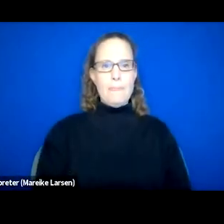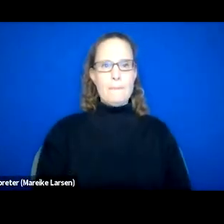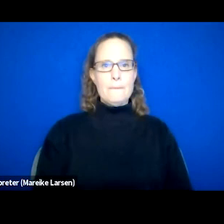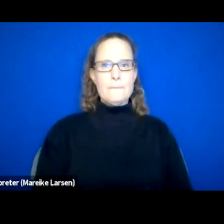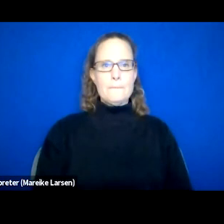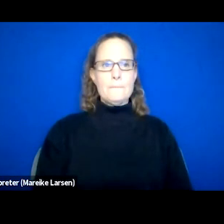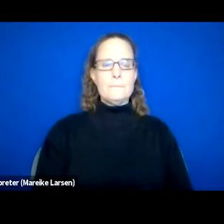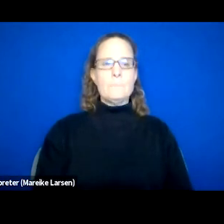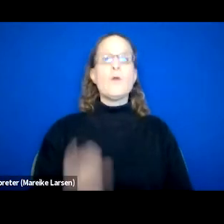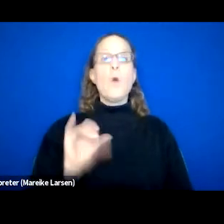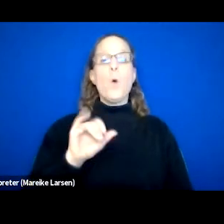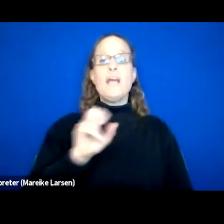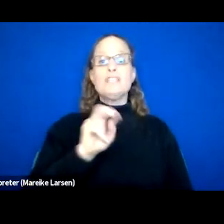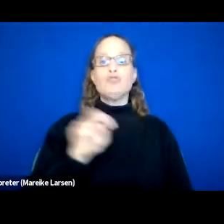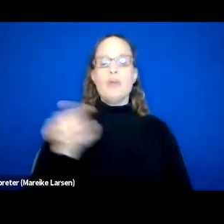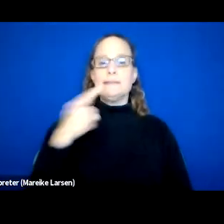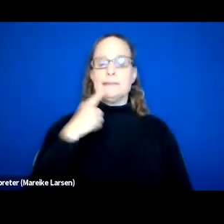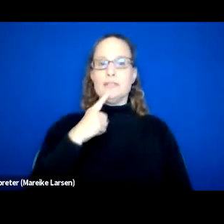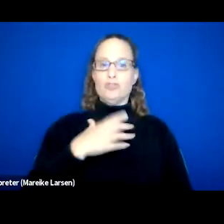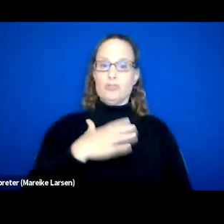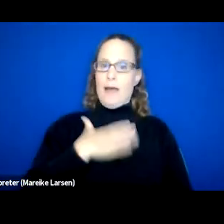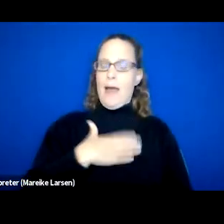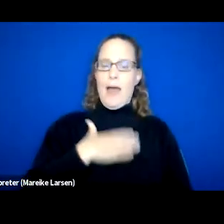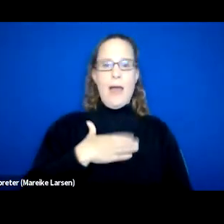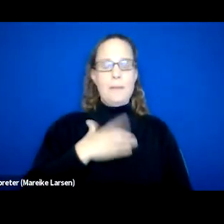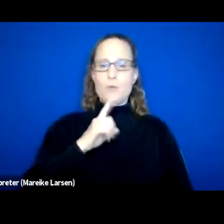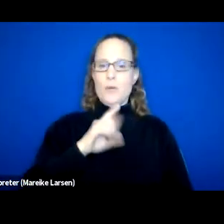Oh, and Jen says, "We're happy to take more questions